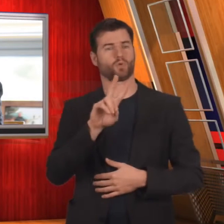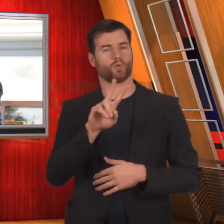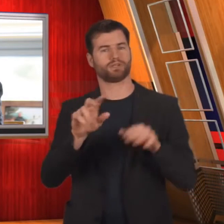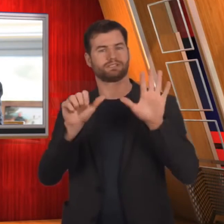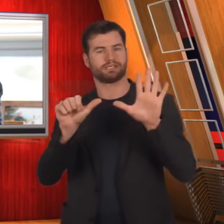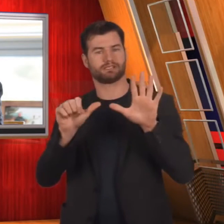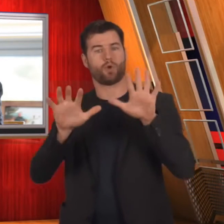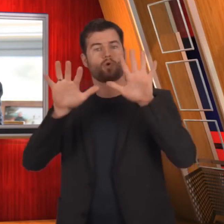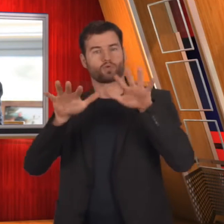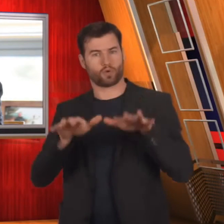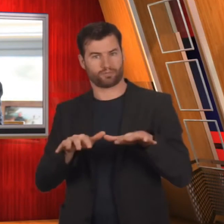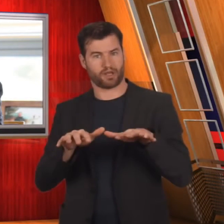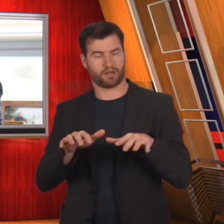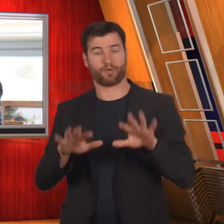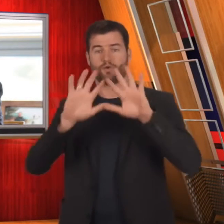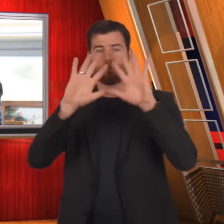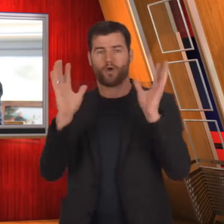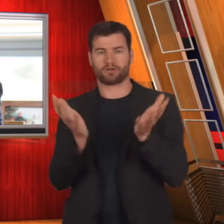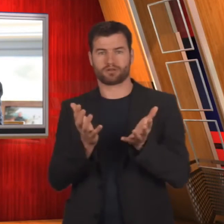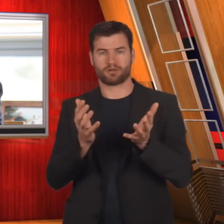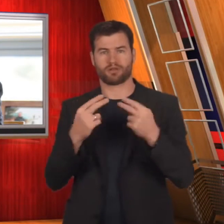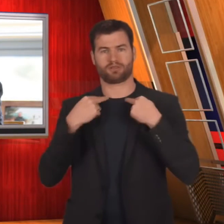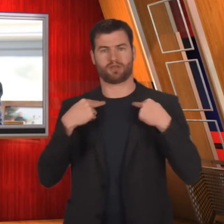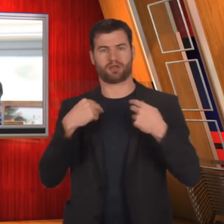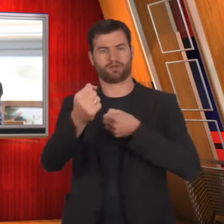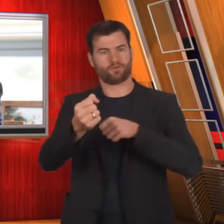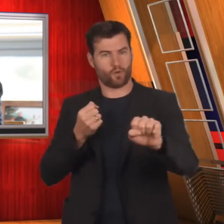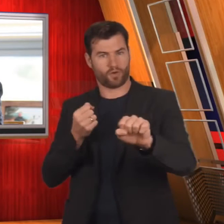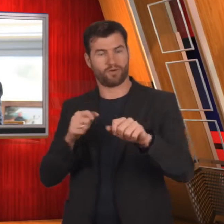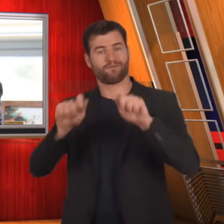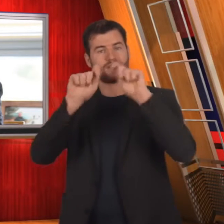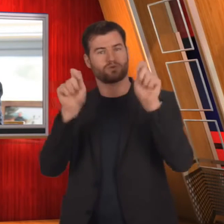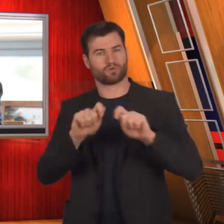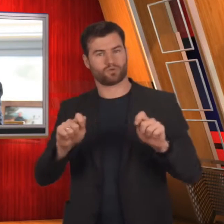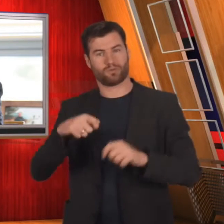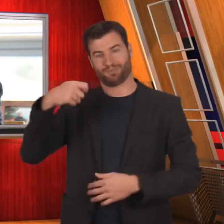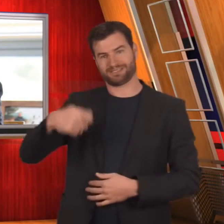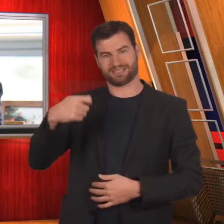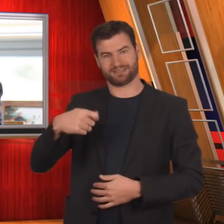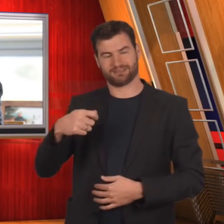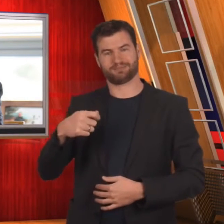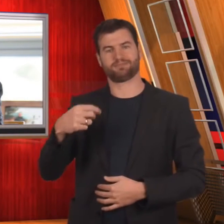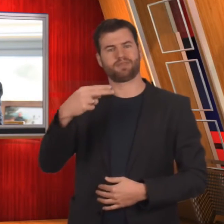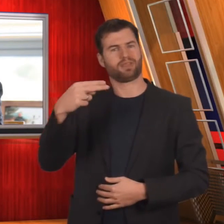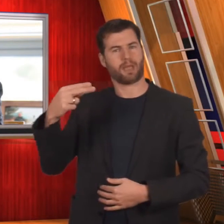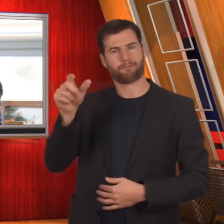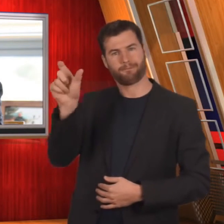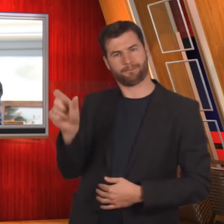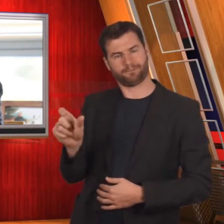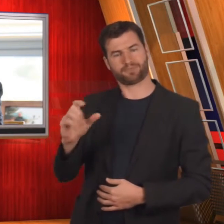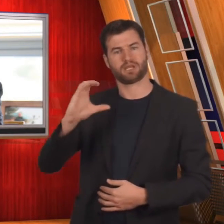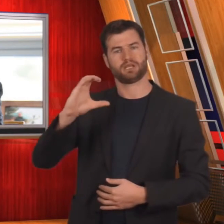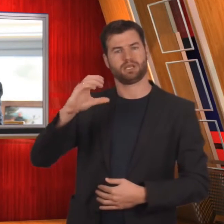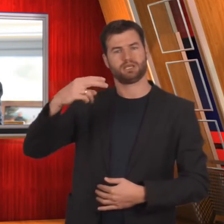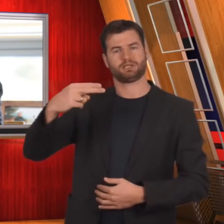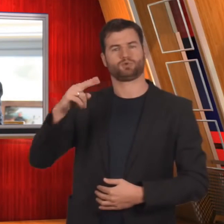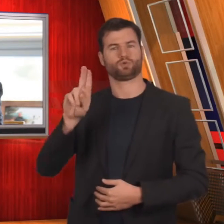On October 26th, the World Taekwondo Federation President